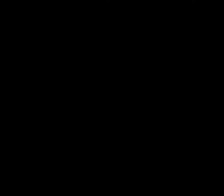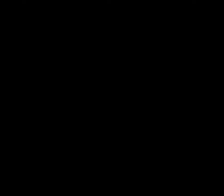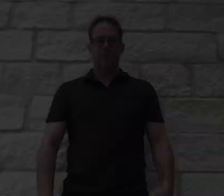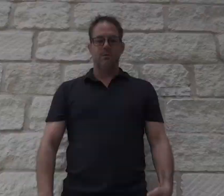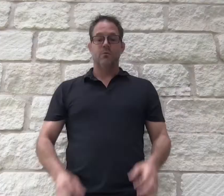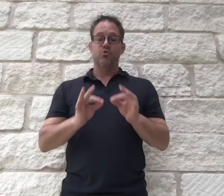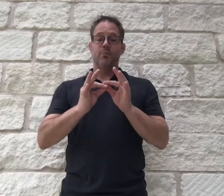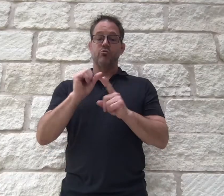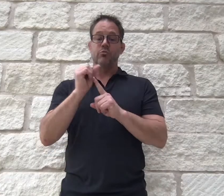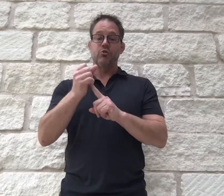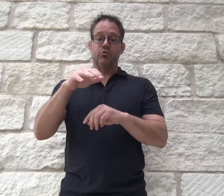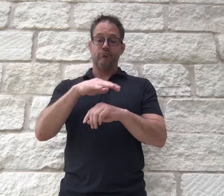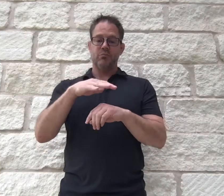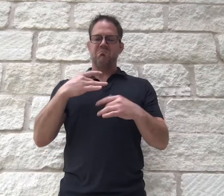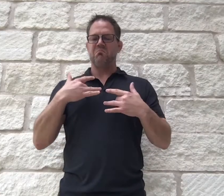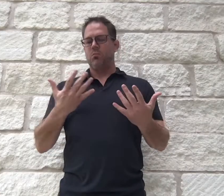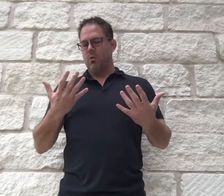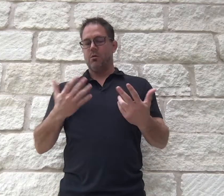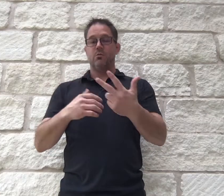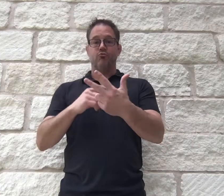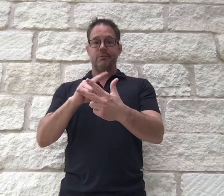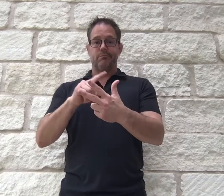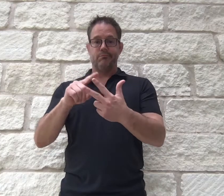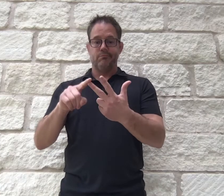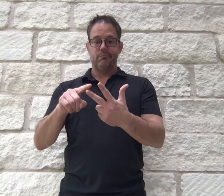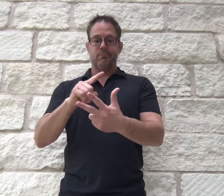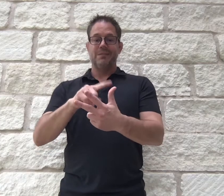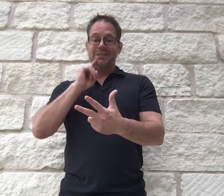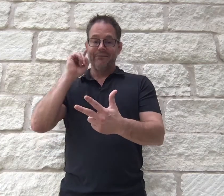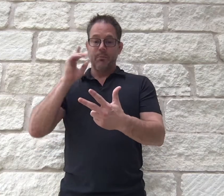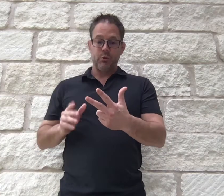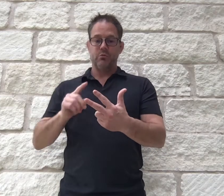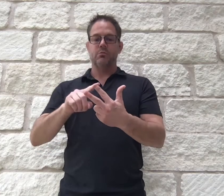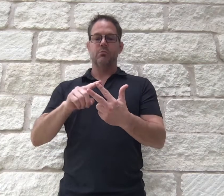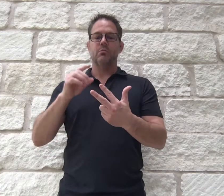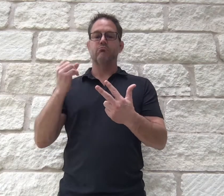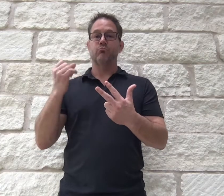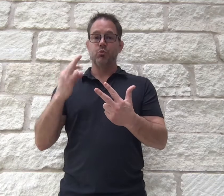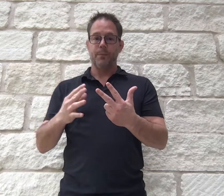In a typical interpreting scenario, there are three main actors: Deaf user,